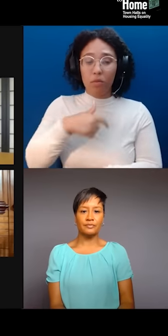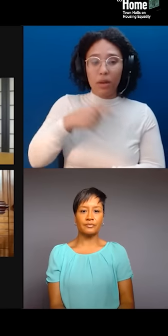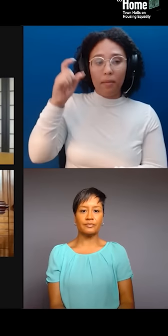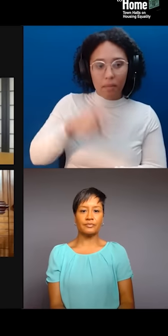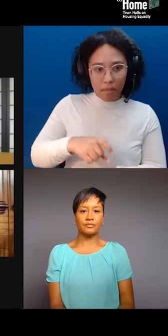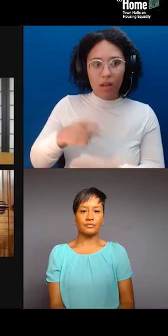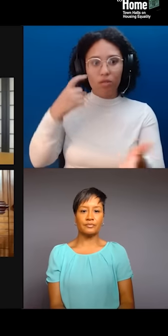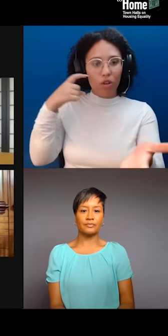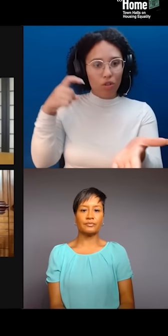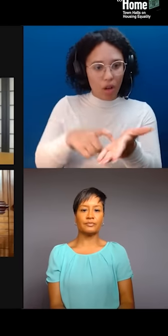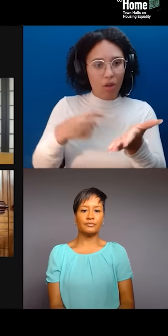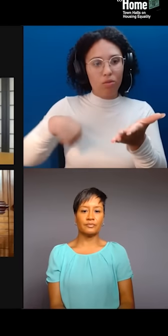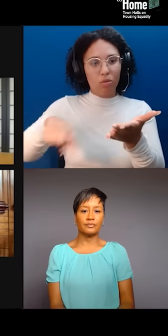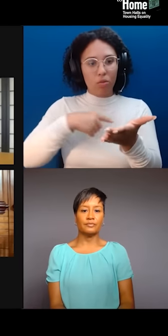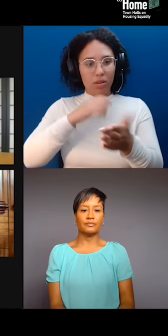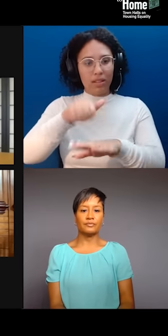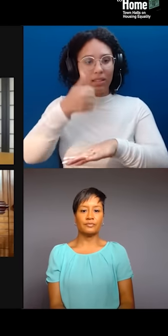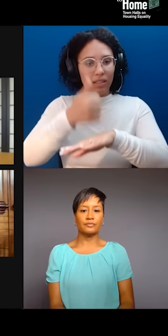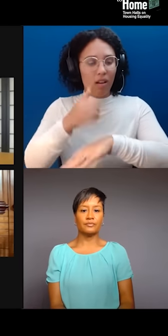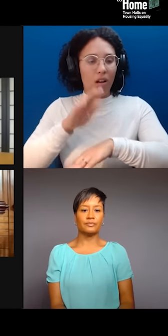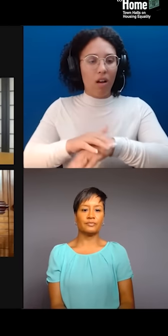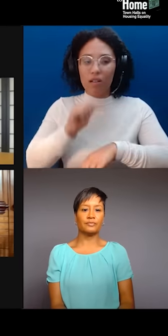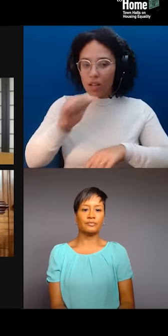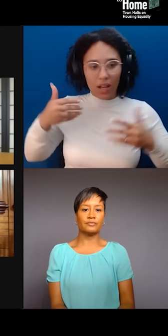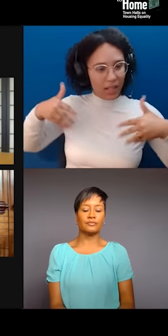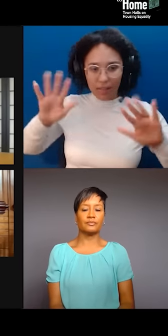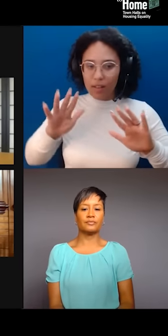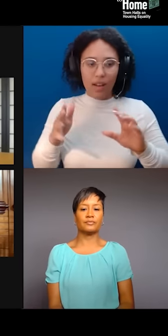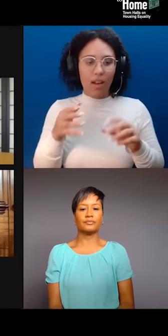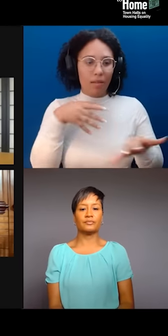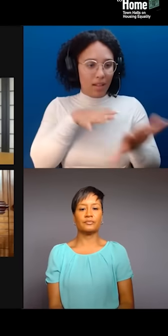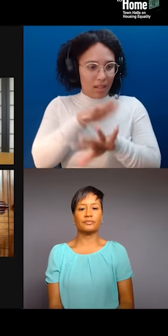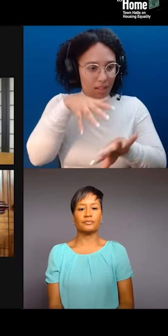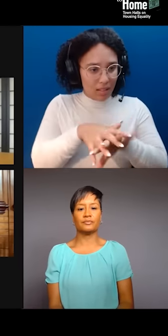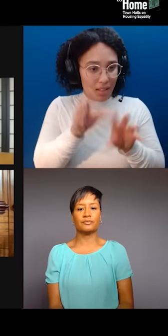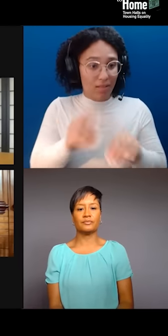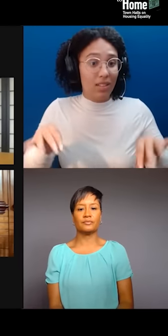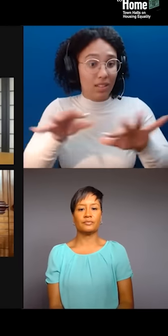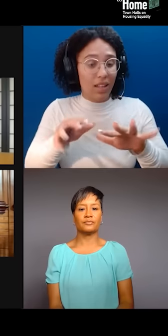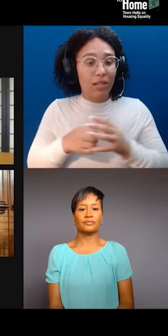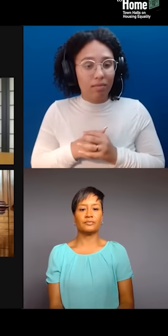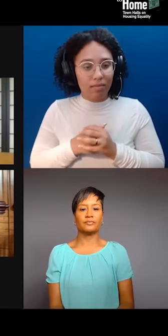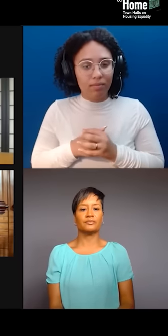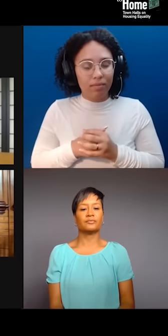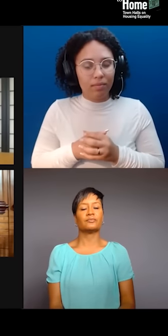And Candice, as you mentioned, Forge Project recently organized a program titled, "Gentrification is Colonialism."